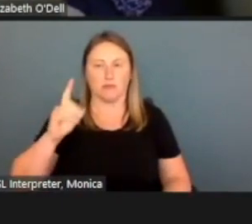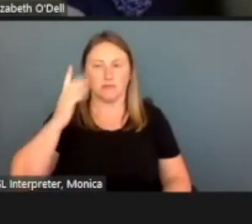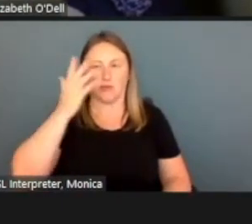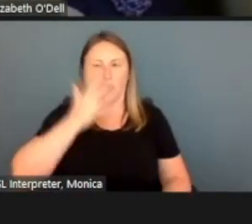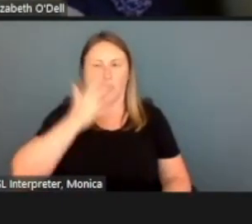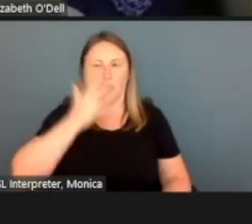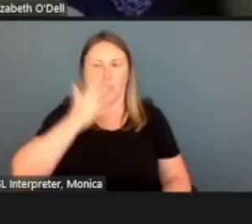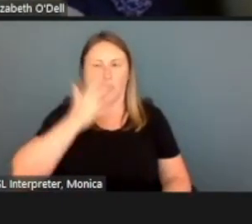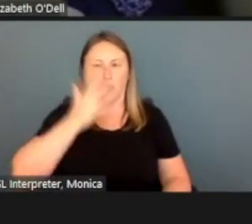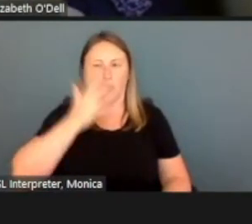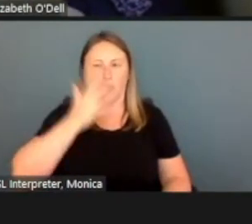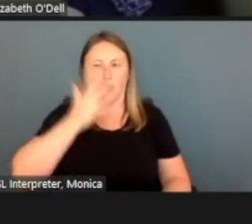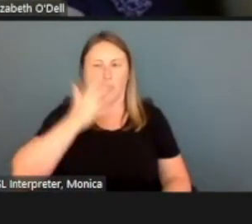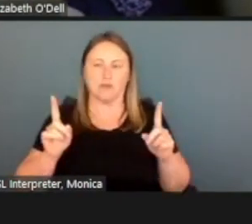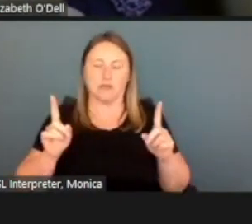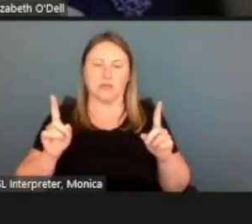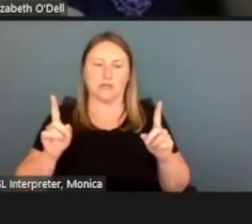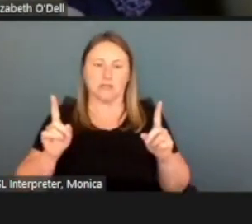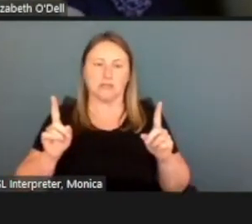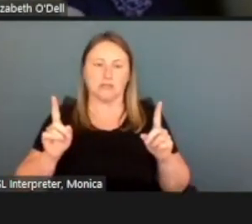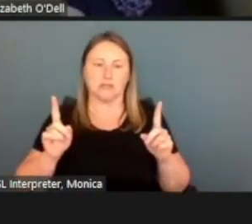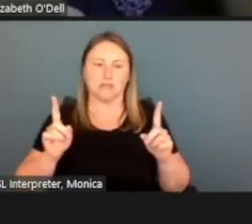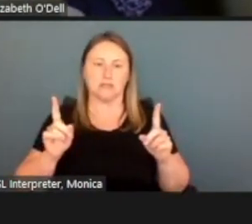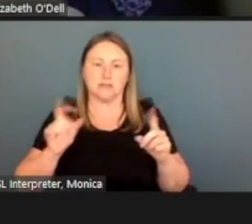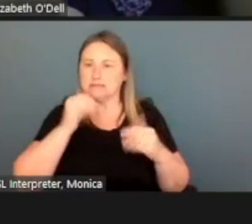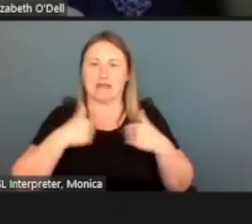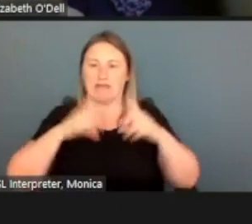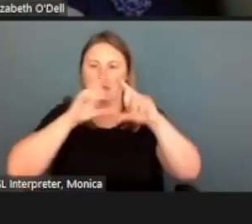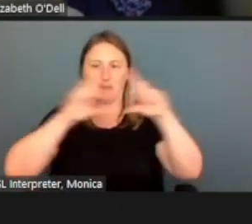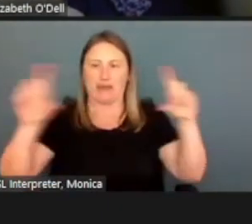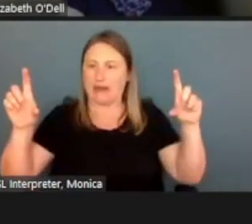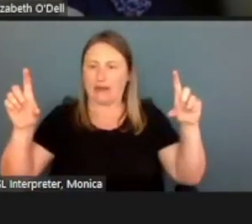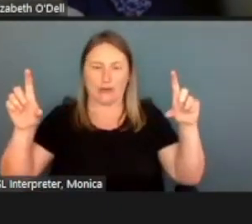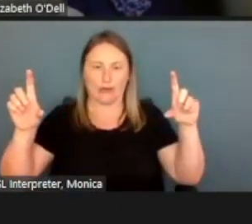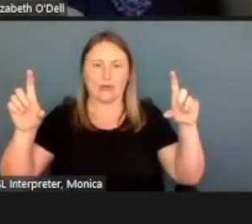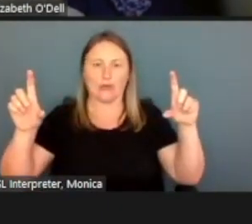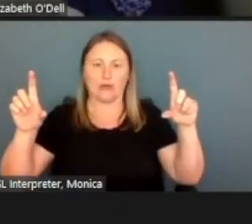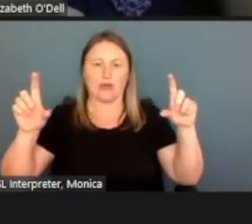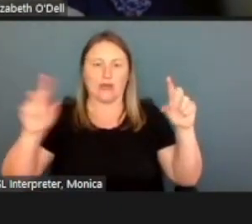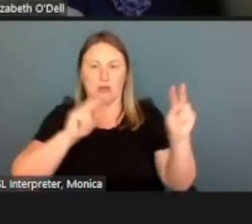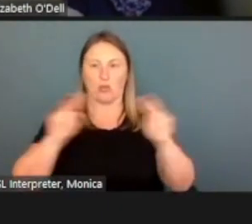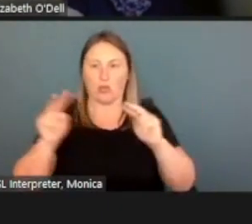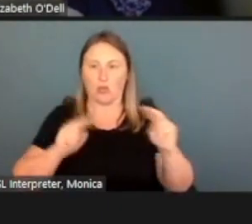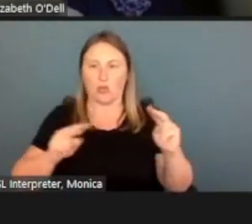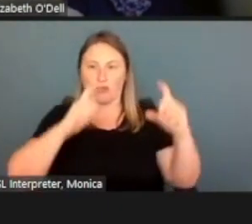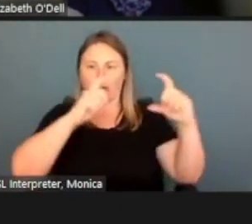It doesn't have the big blue banner. And as I look at these cards with specific actions,